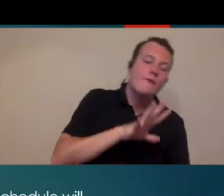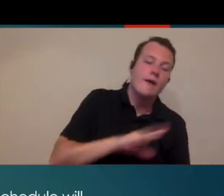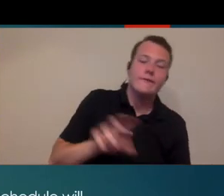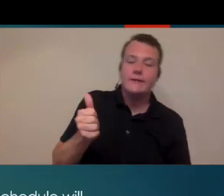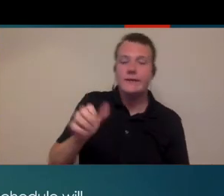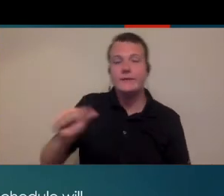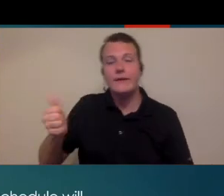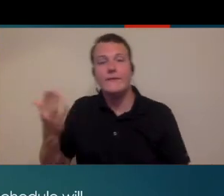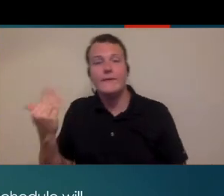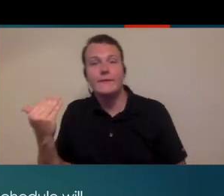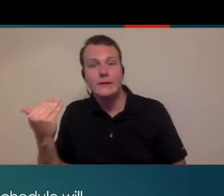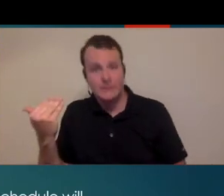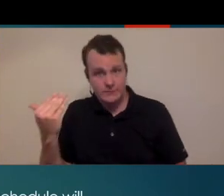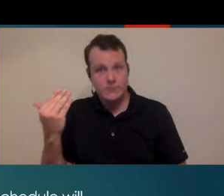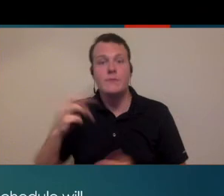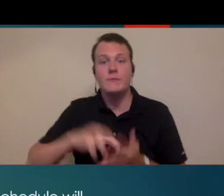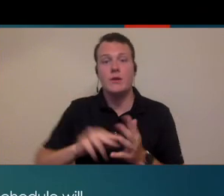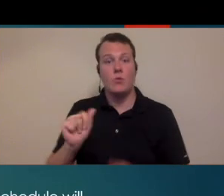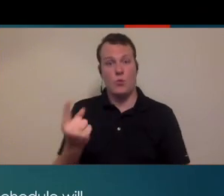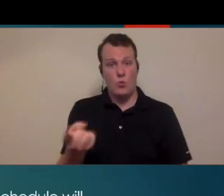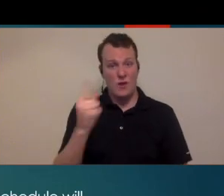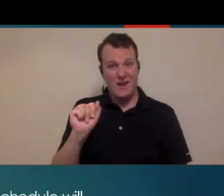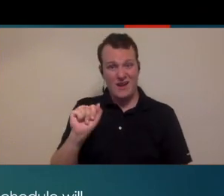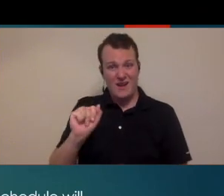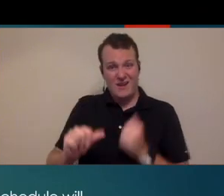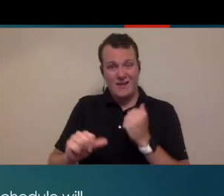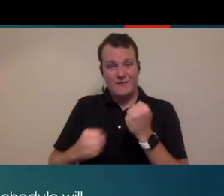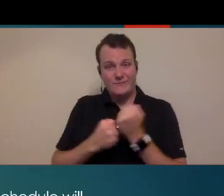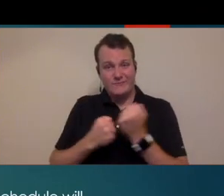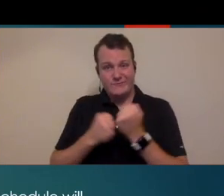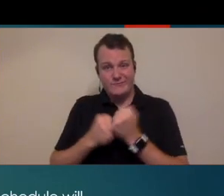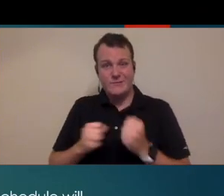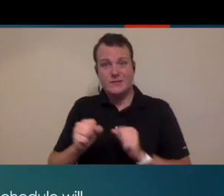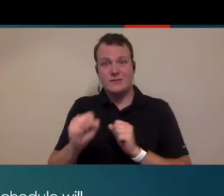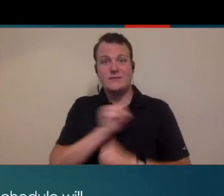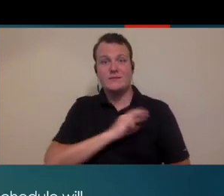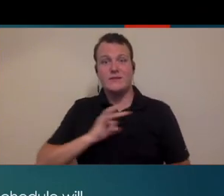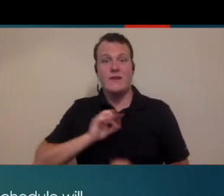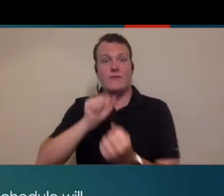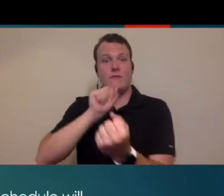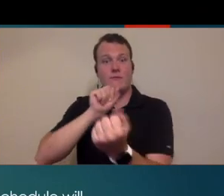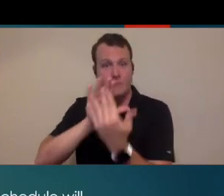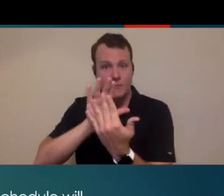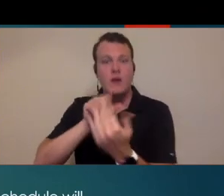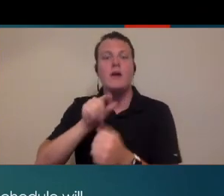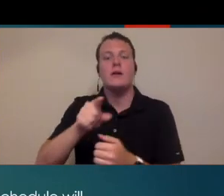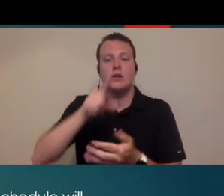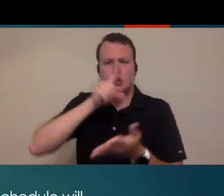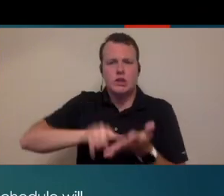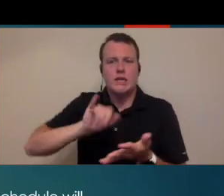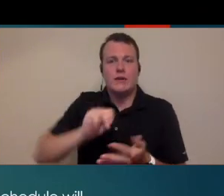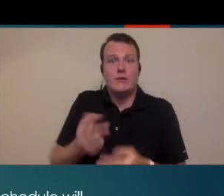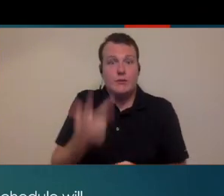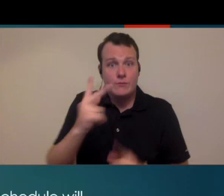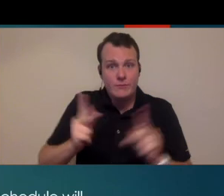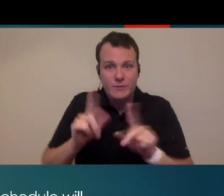10, and at 10:15 so that your administrative person isn't trying to check any three people at the same time or check out three people at the same